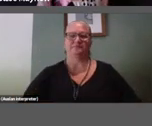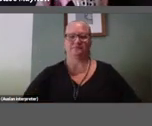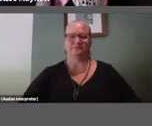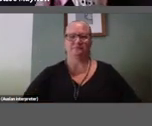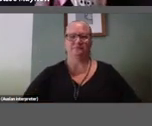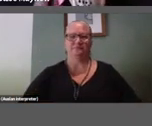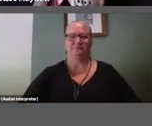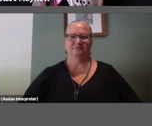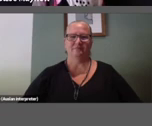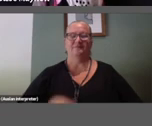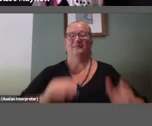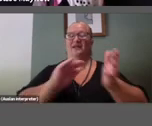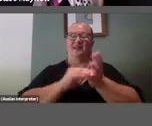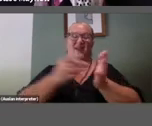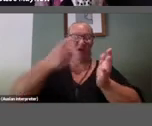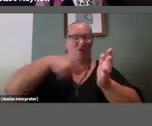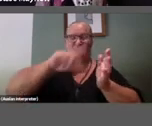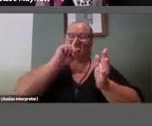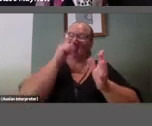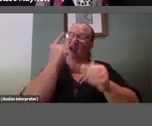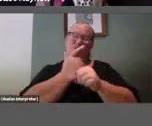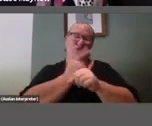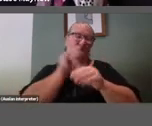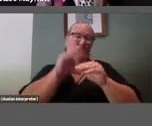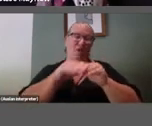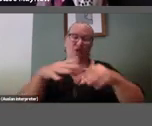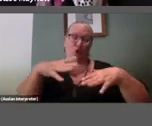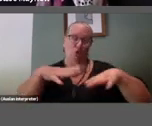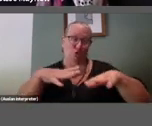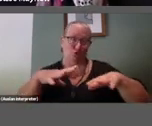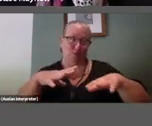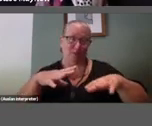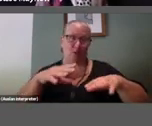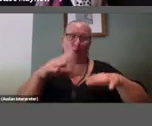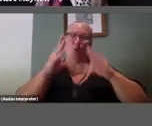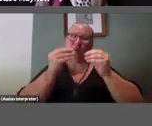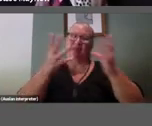Now we can't talk about costumes in art History, I think, without going back to